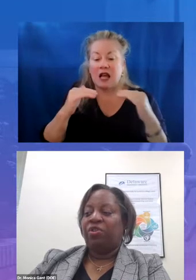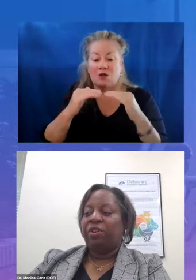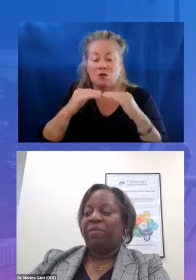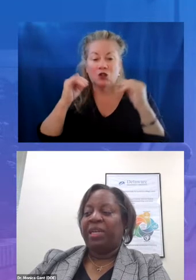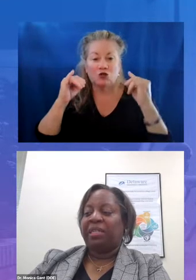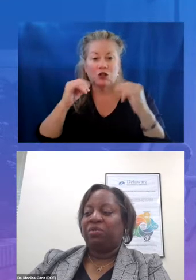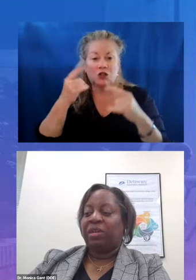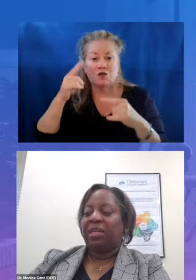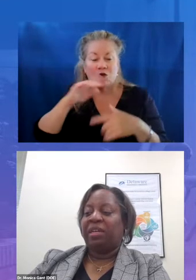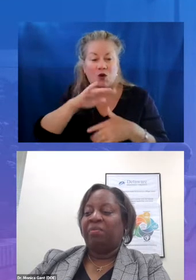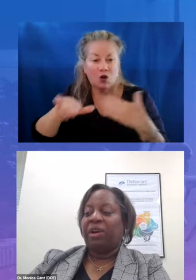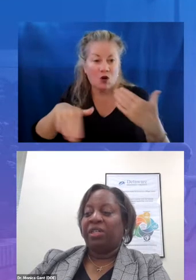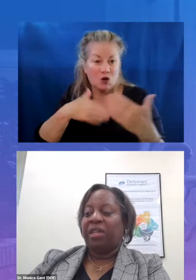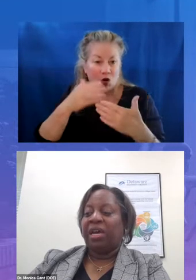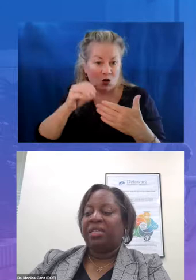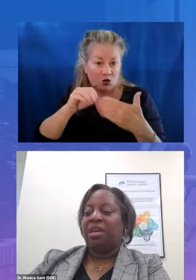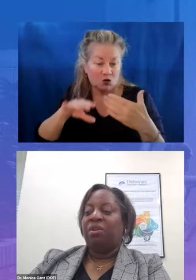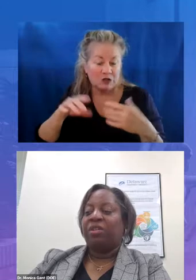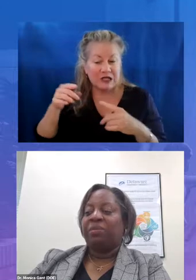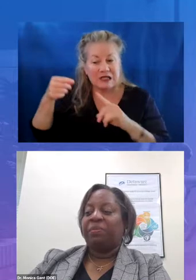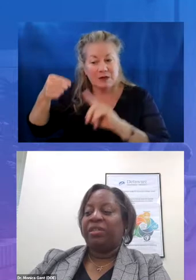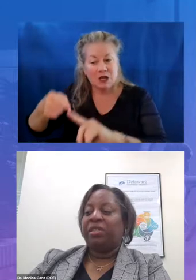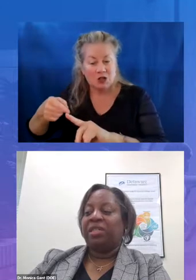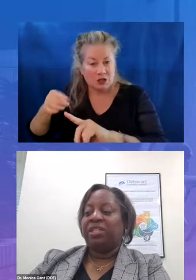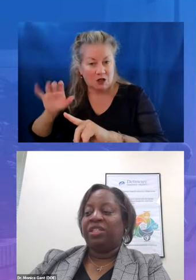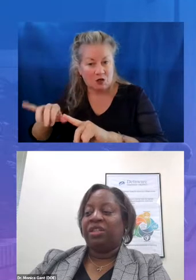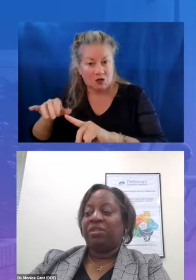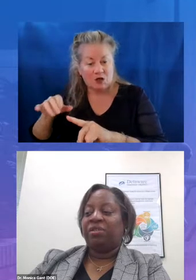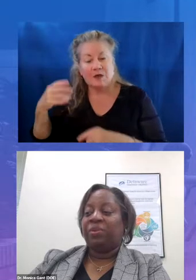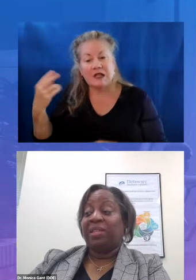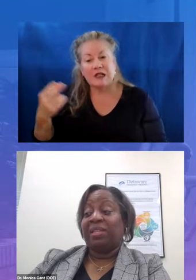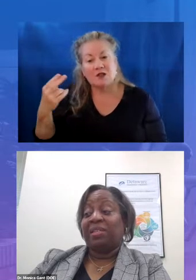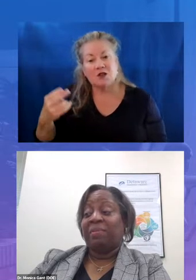have been historically marginalized with special attention to those with the least amount of